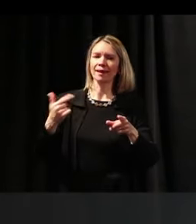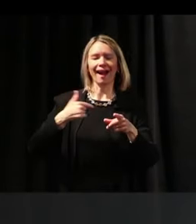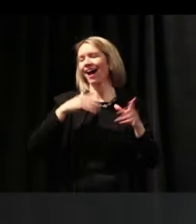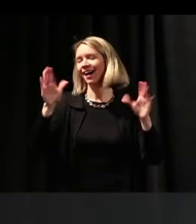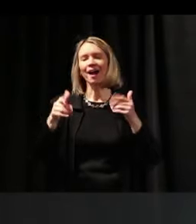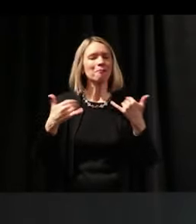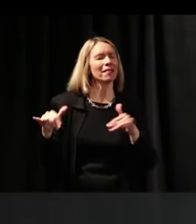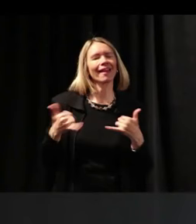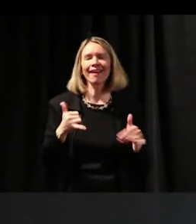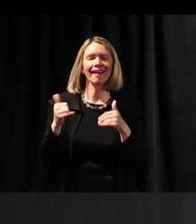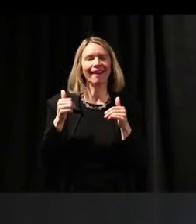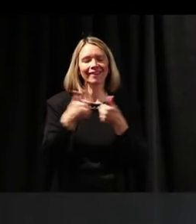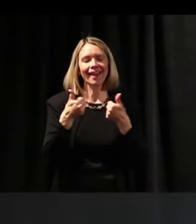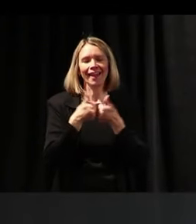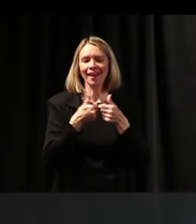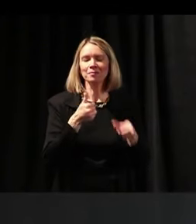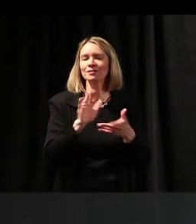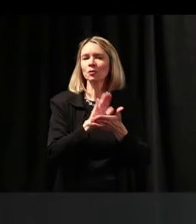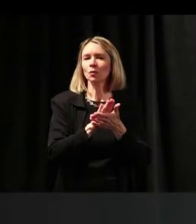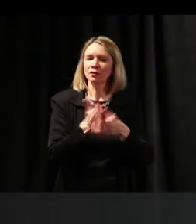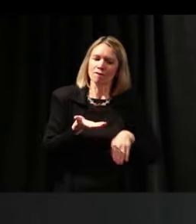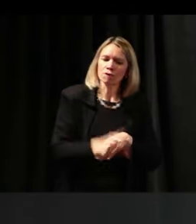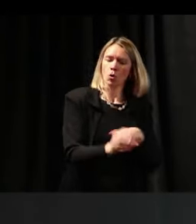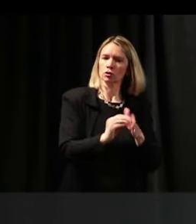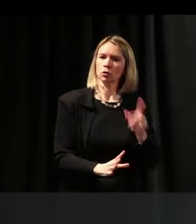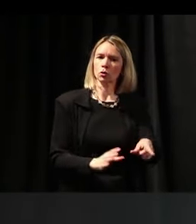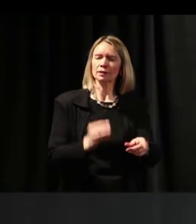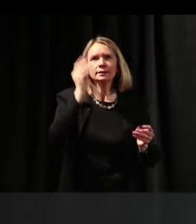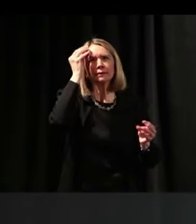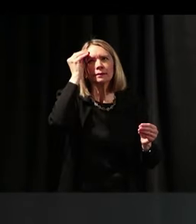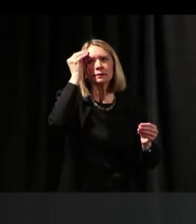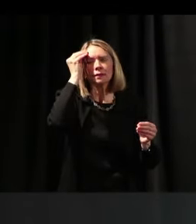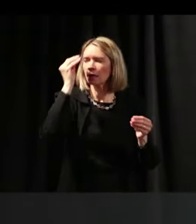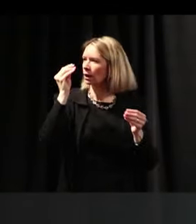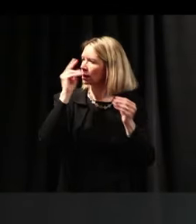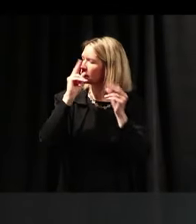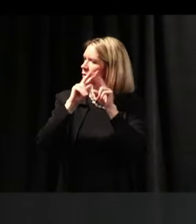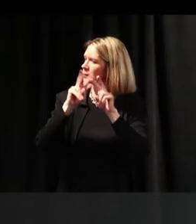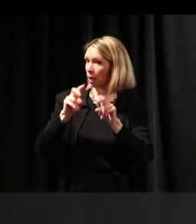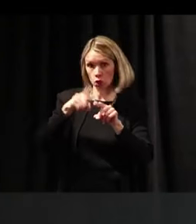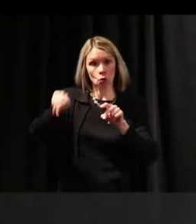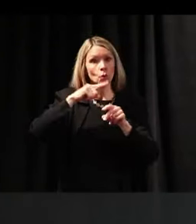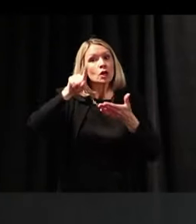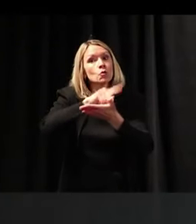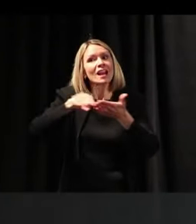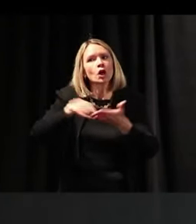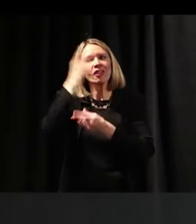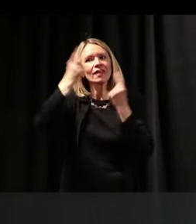like this in school to force my students to be doing that critical thinking – you were doing critical thinking. Hum, you were analyzing,